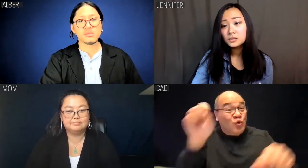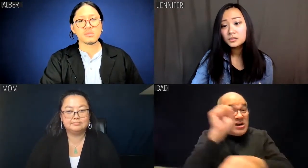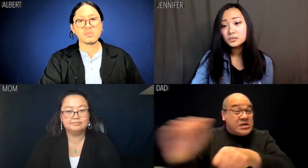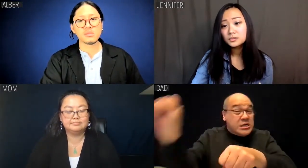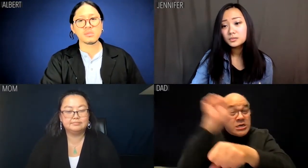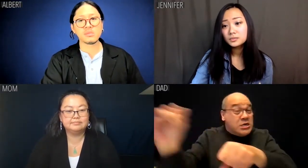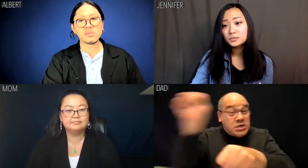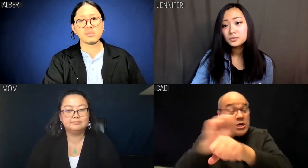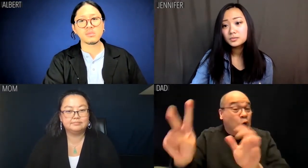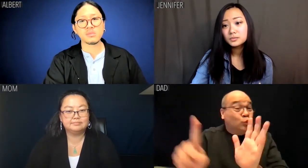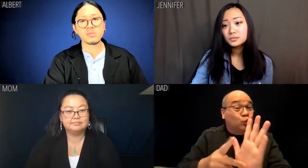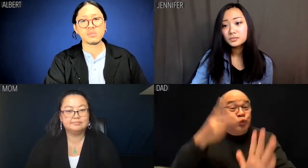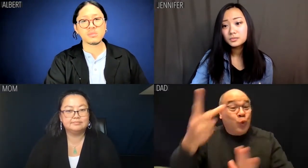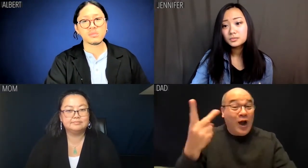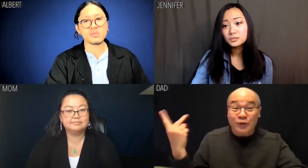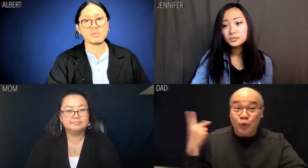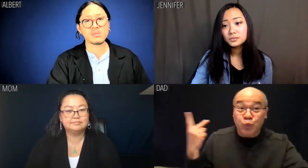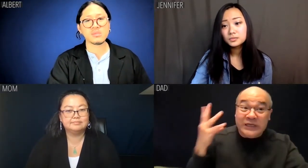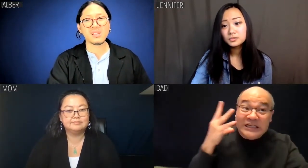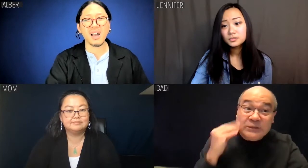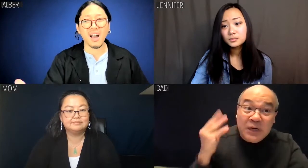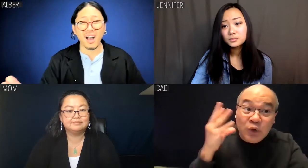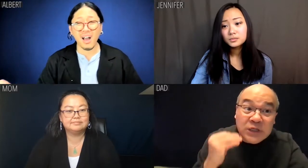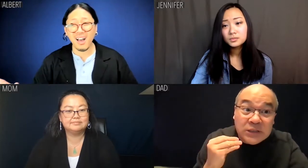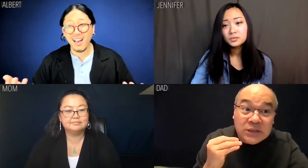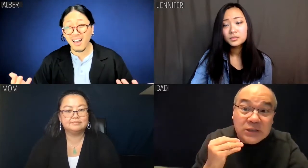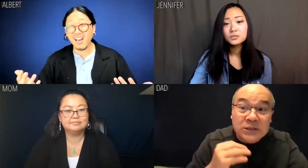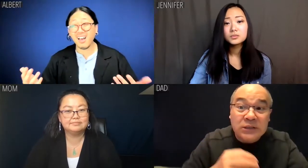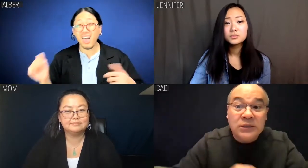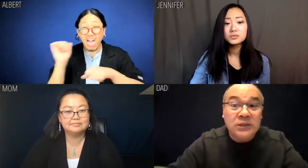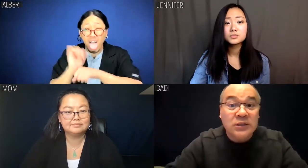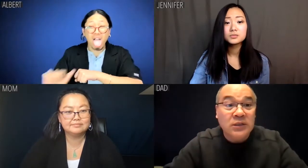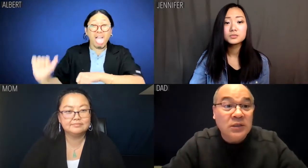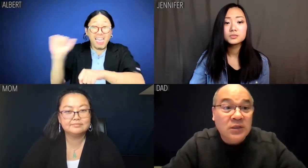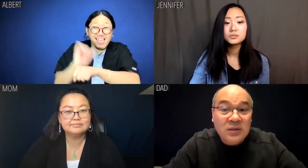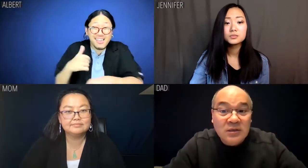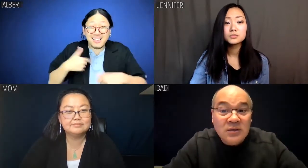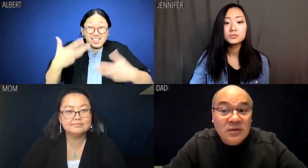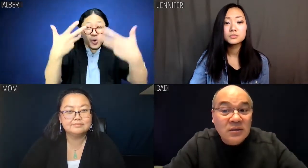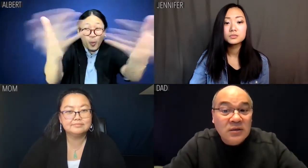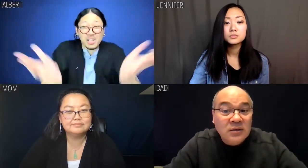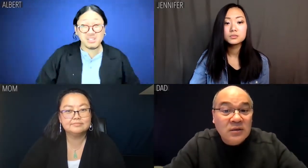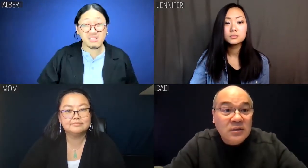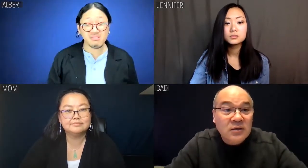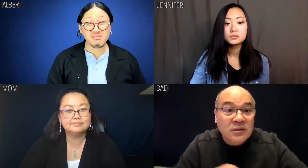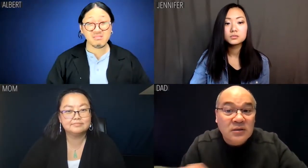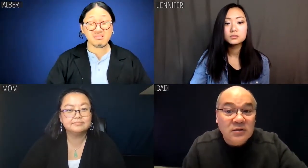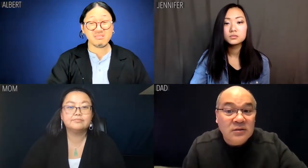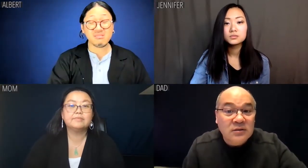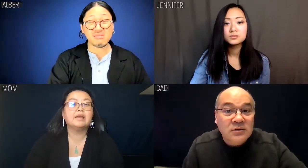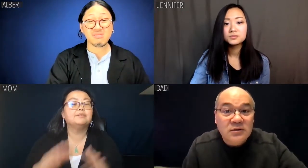you'll have to work twice as hard, like we did. Albert: But why not as hard?